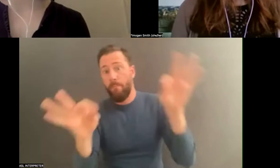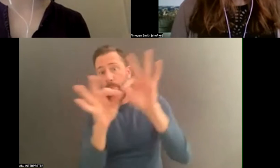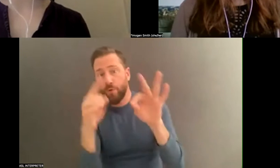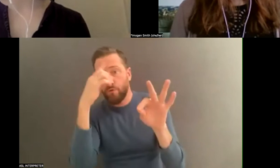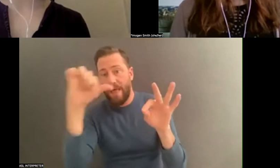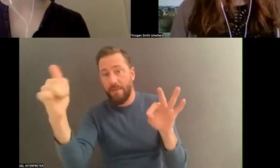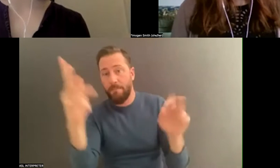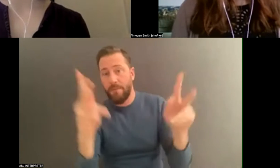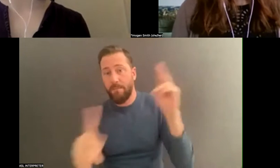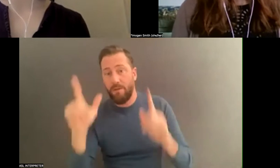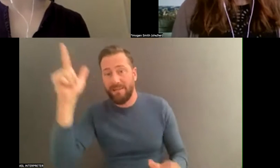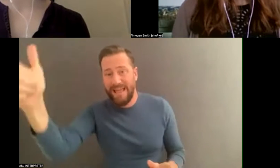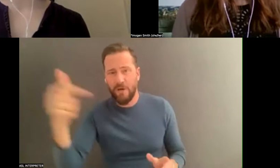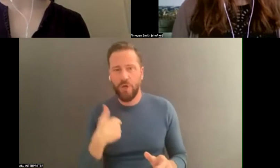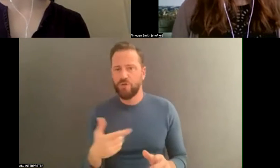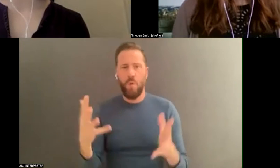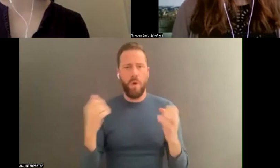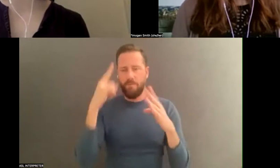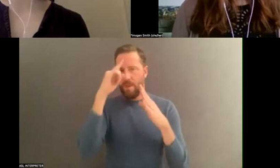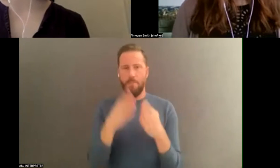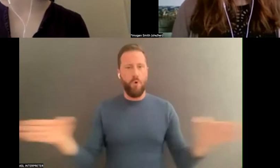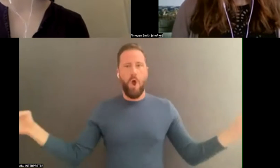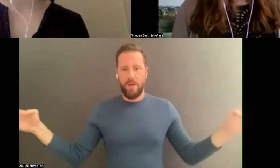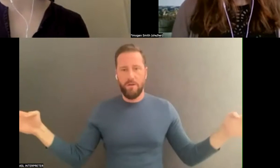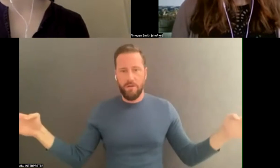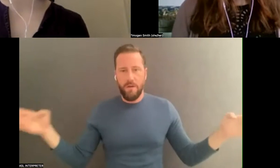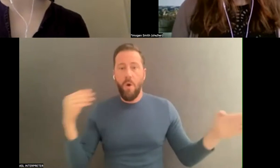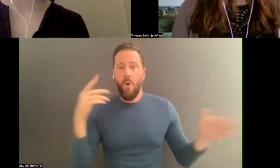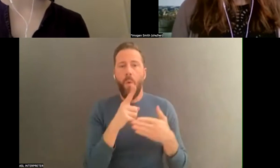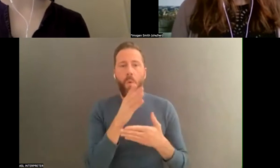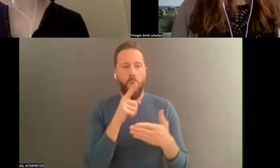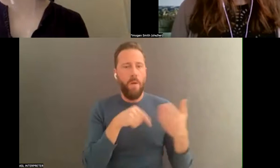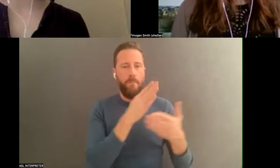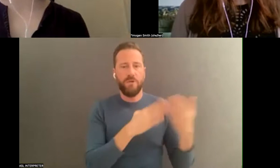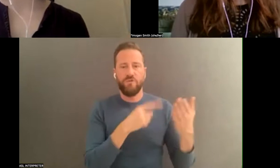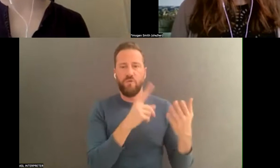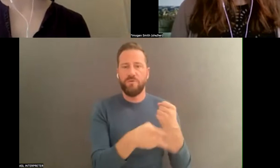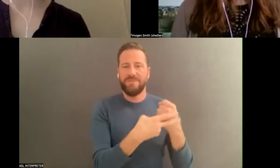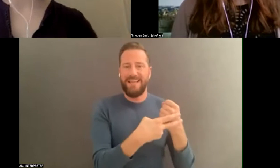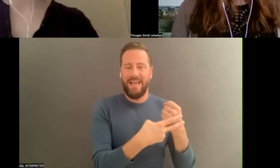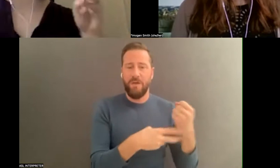and broad in your thinking about what parts of your work you want to save. It's usually not just the finished product